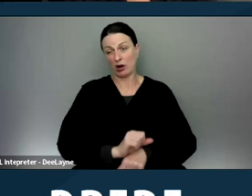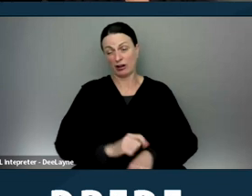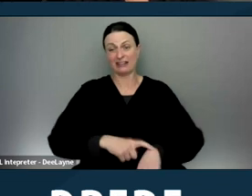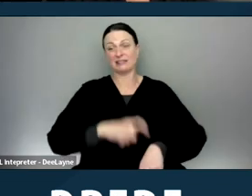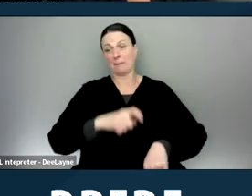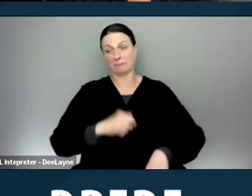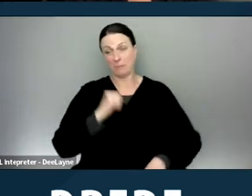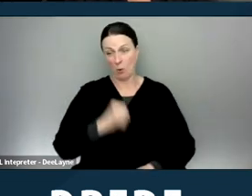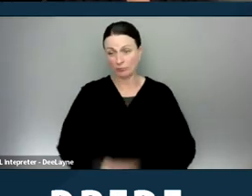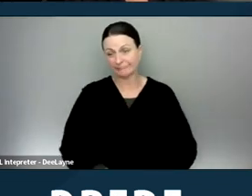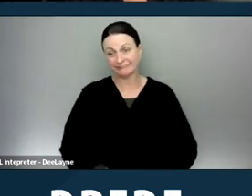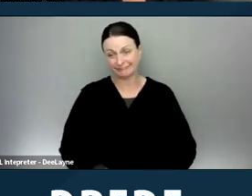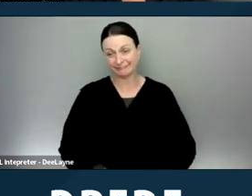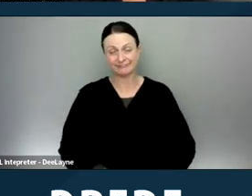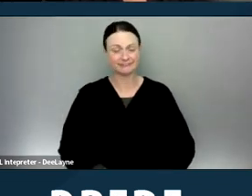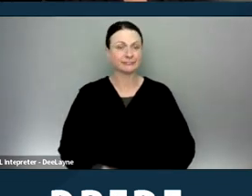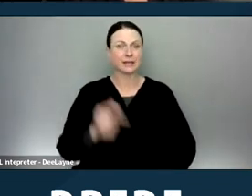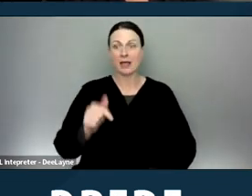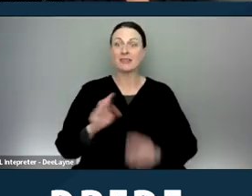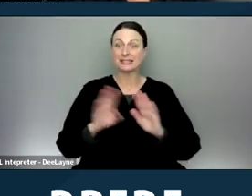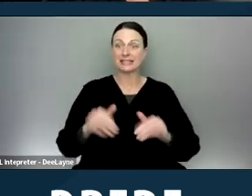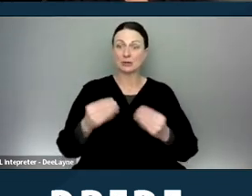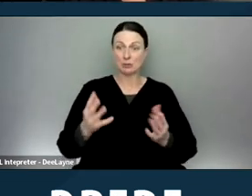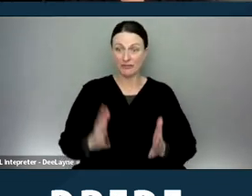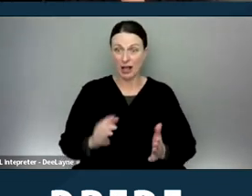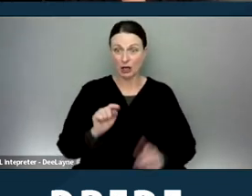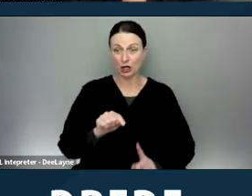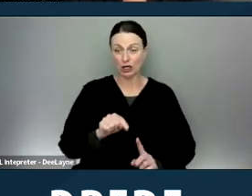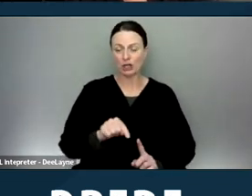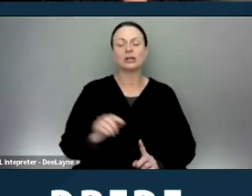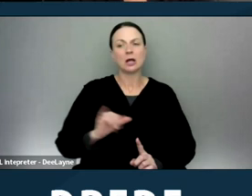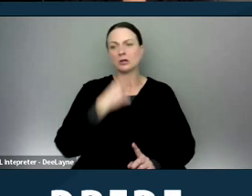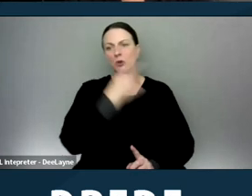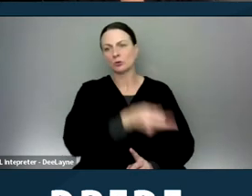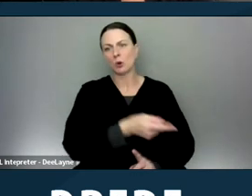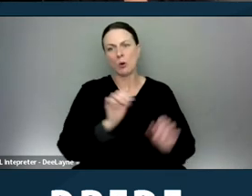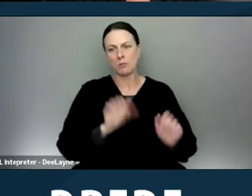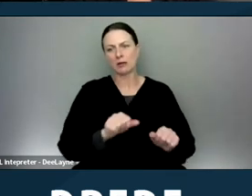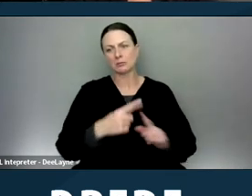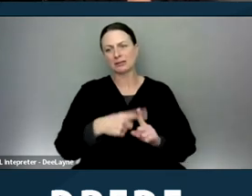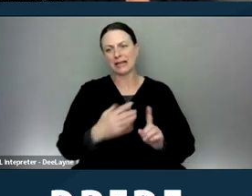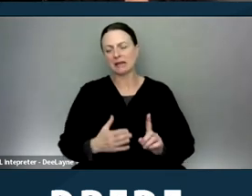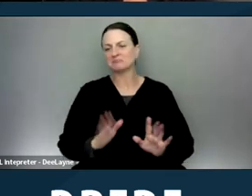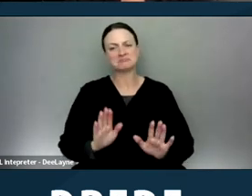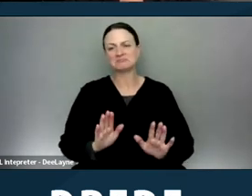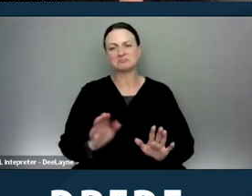And this particular housing provider also told the prospective tenant, we can only hold a unit